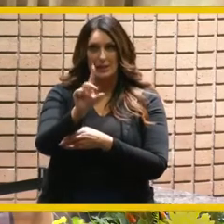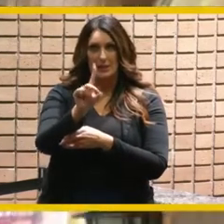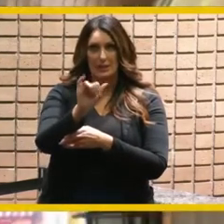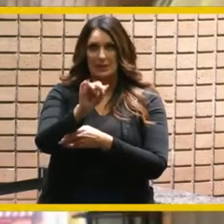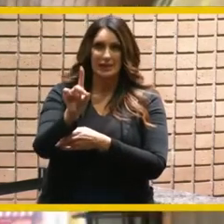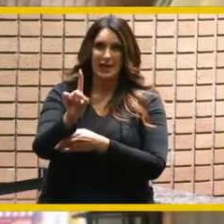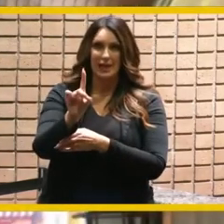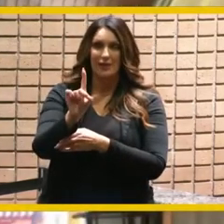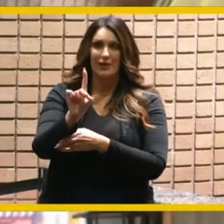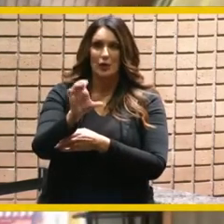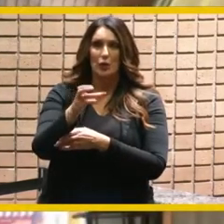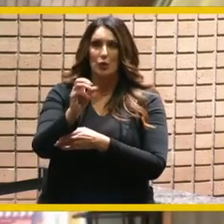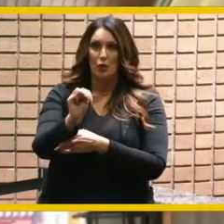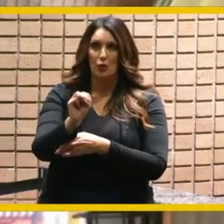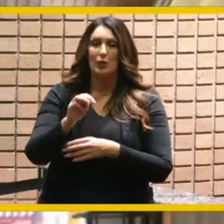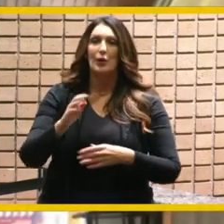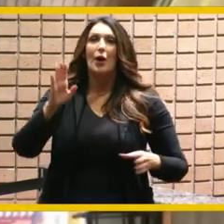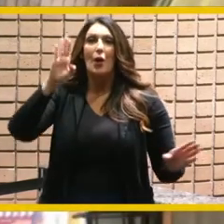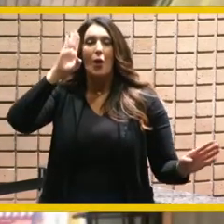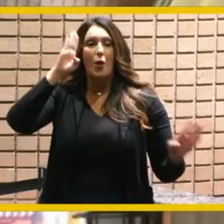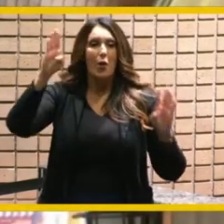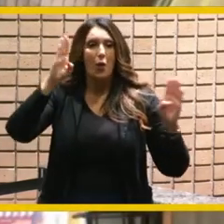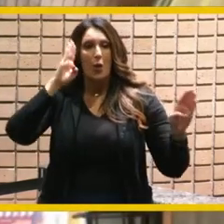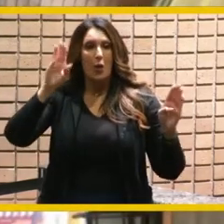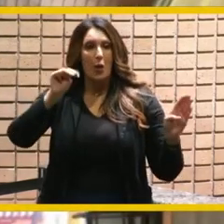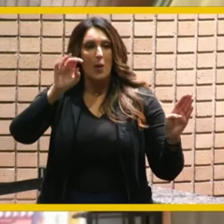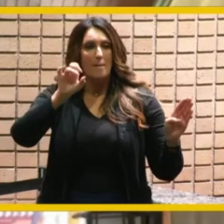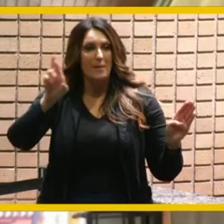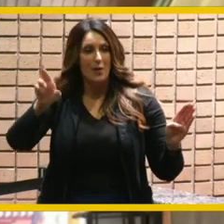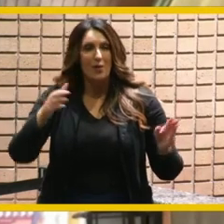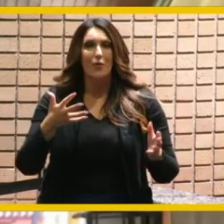hello mr mayor uh i want to thank you for your leadership